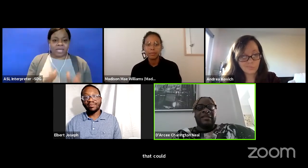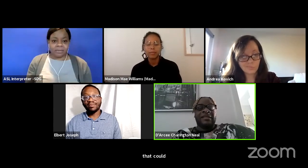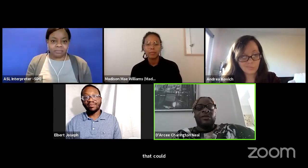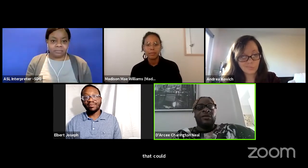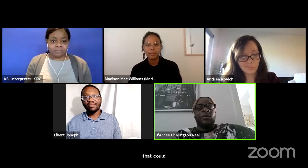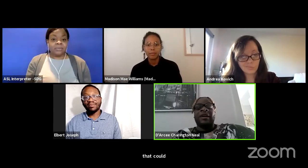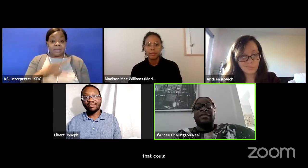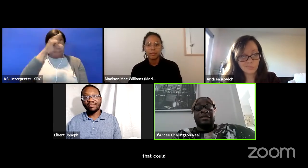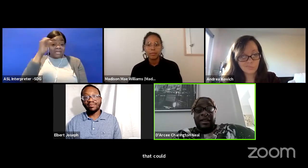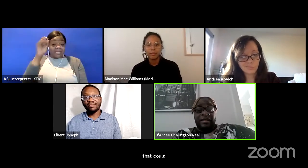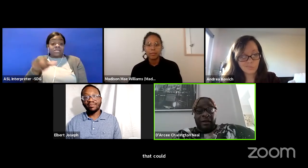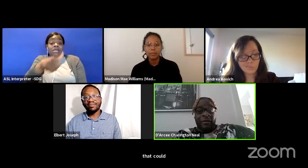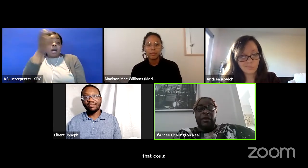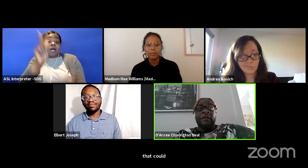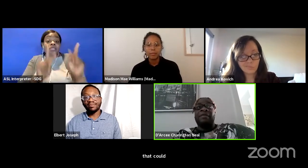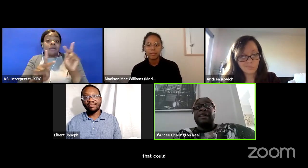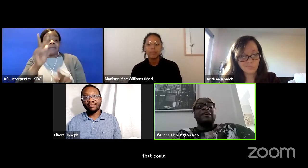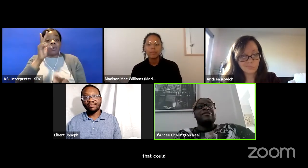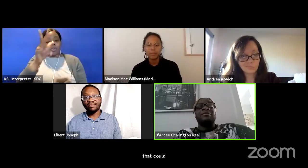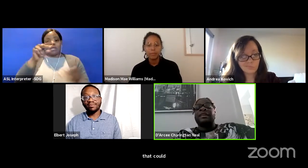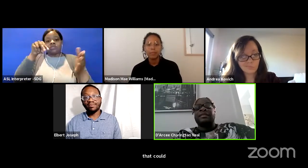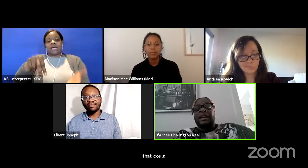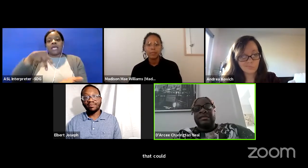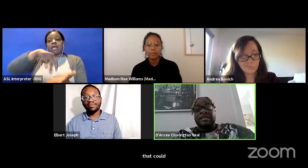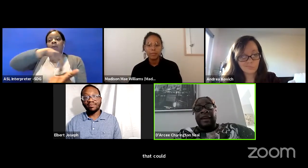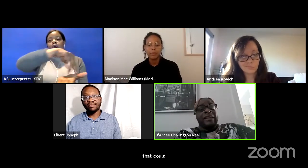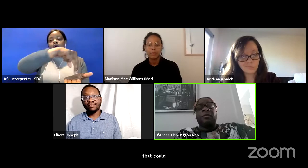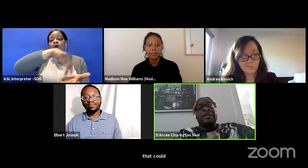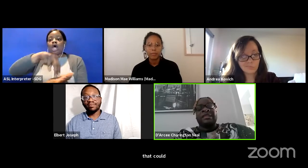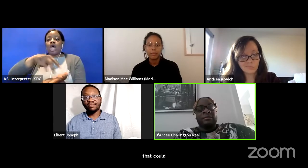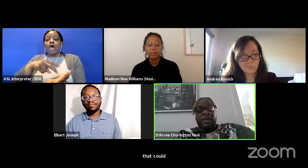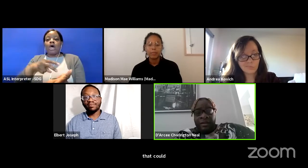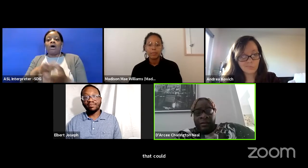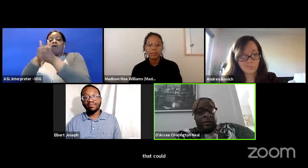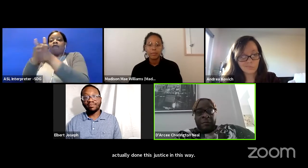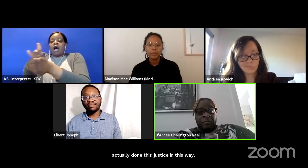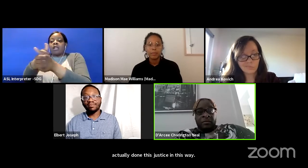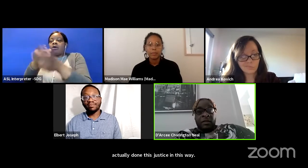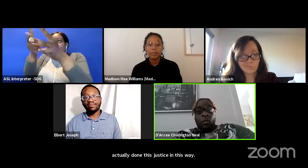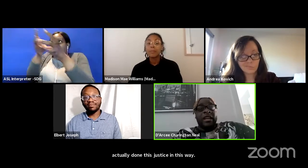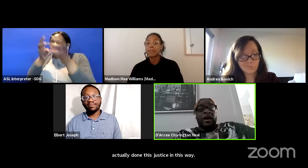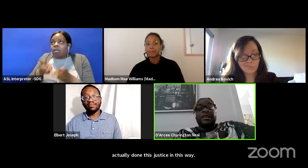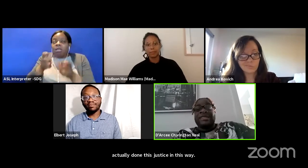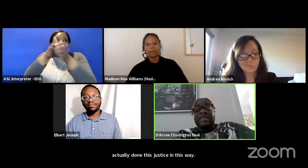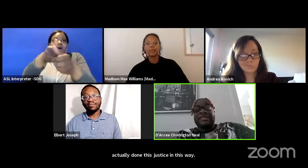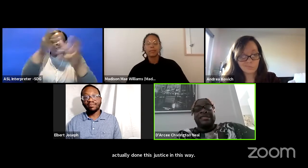is gonna do it the way that they know based off something that they didn't see. Ain't nobody seen me? We don't exist.